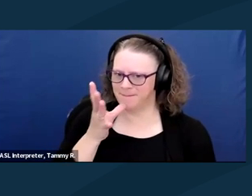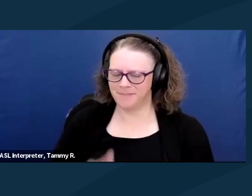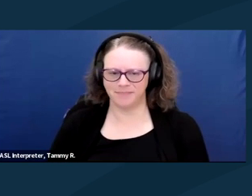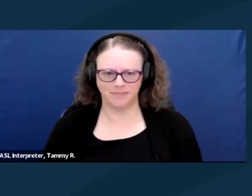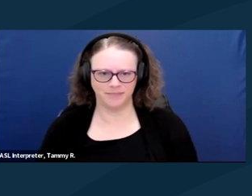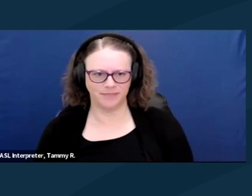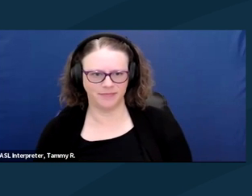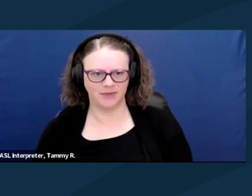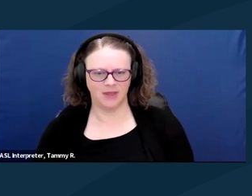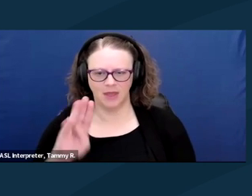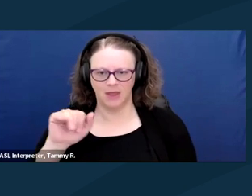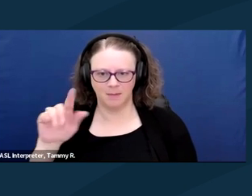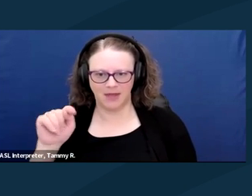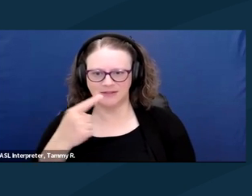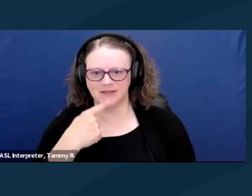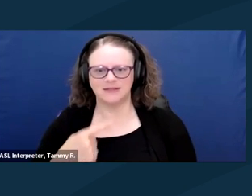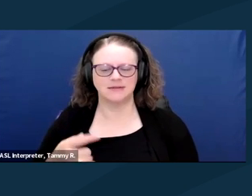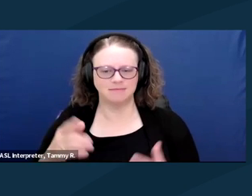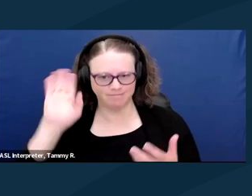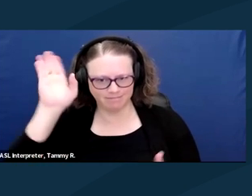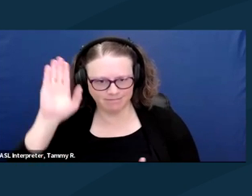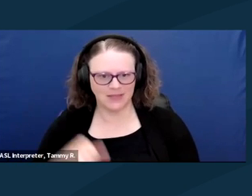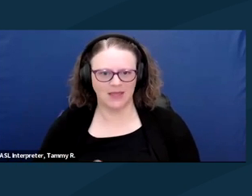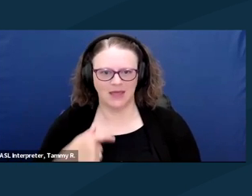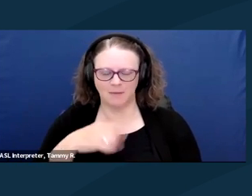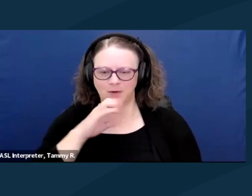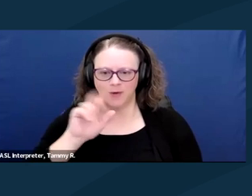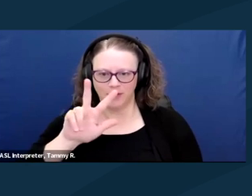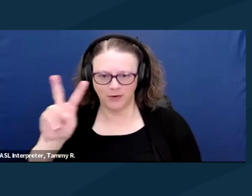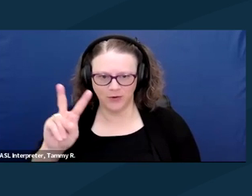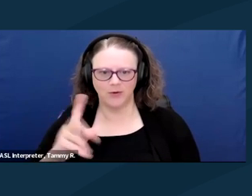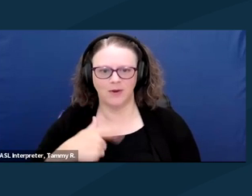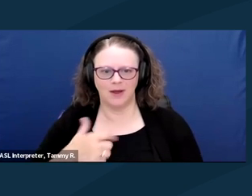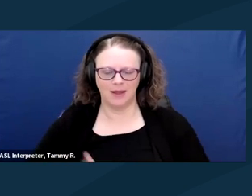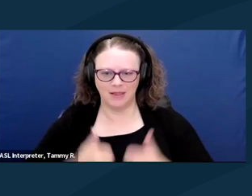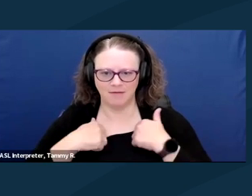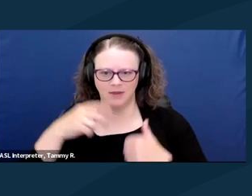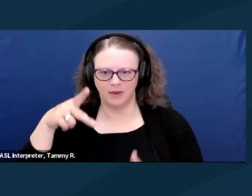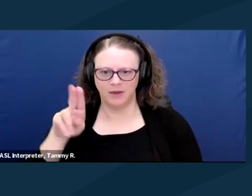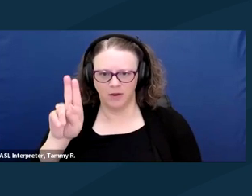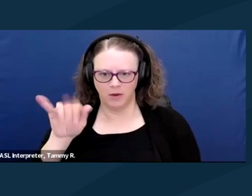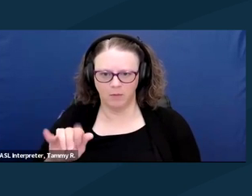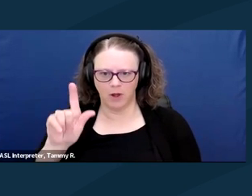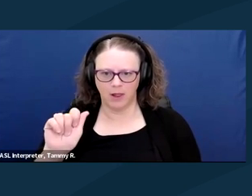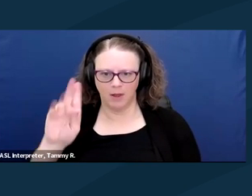Yeah, I'm Matt. I'm 32. And I live in Puyallup, Washington.